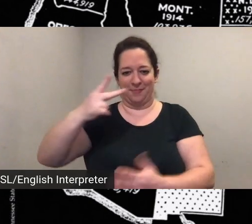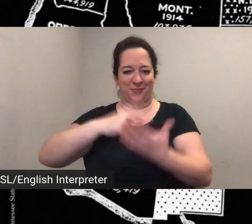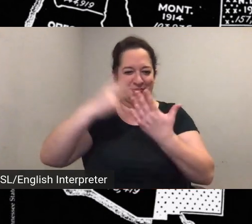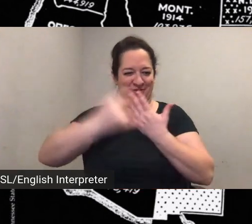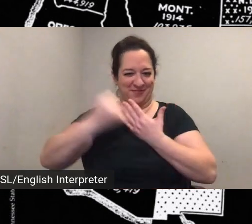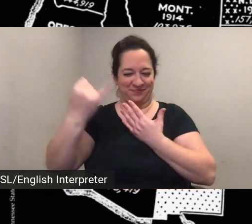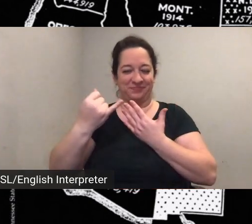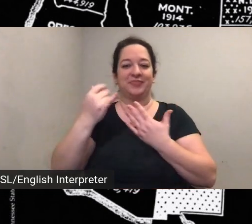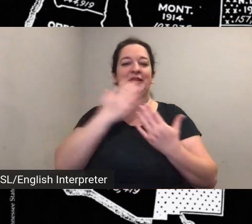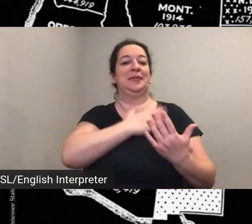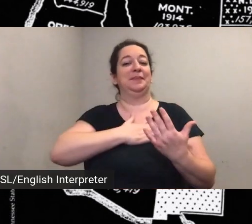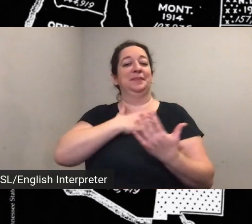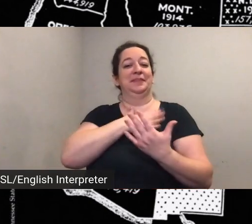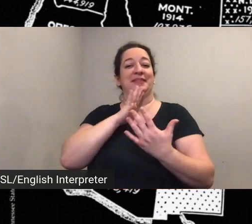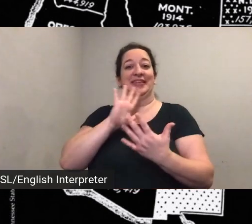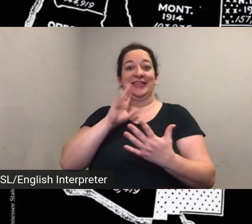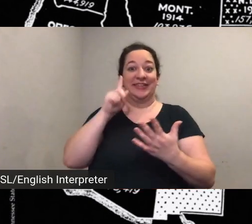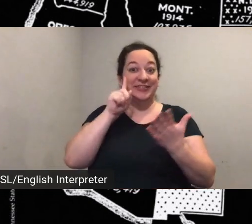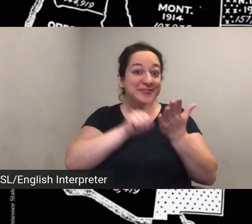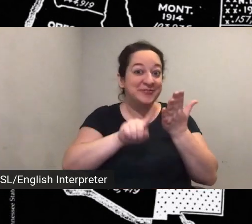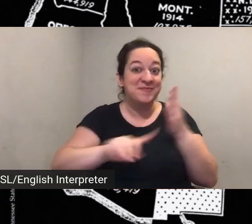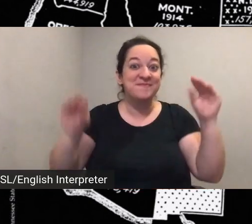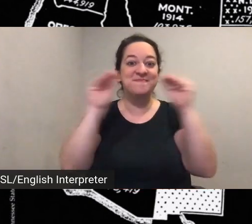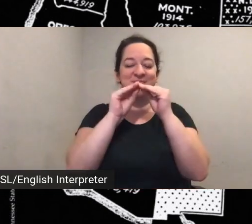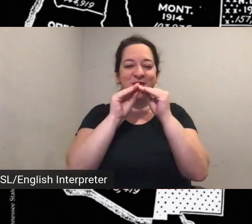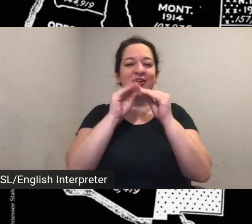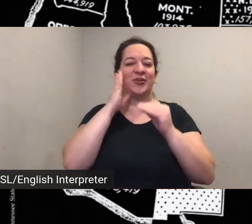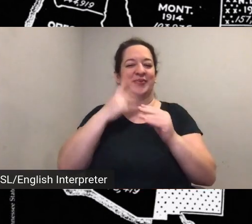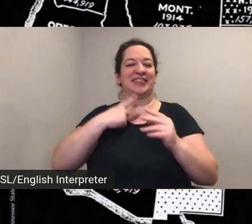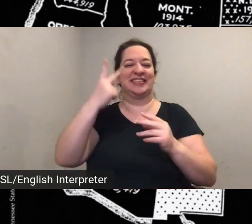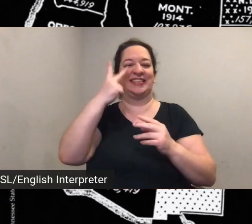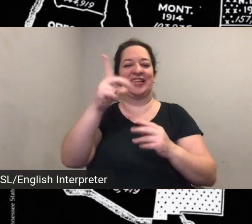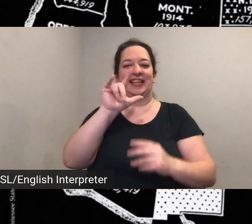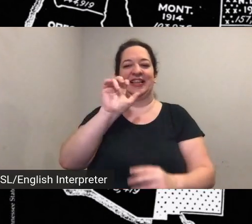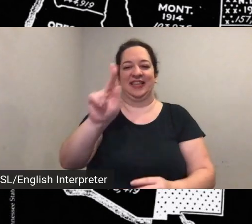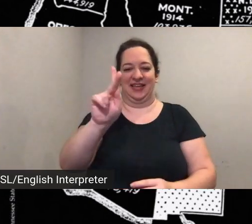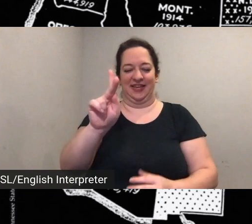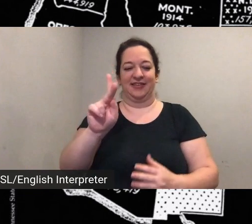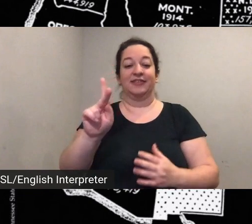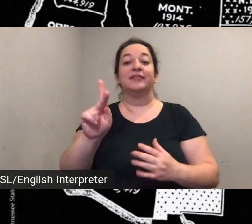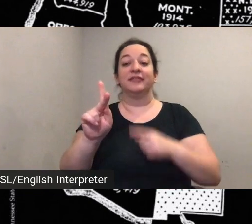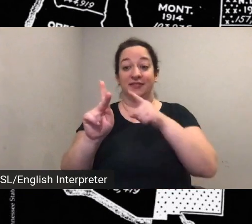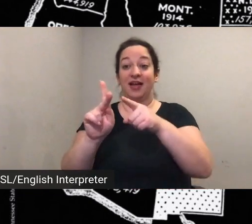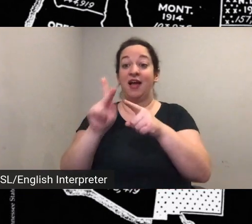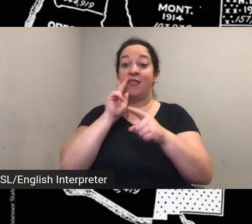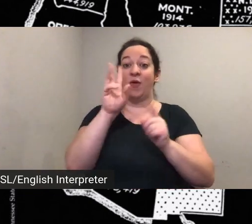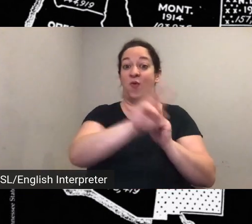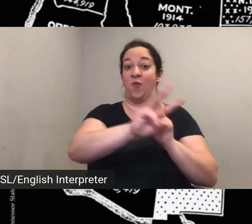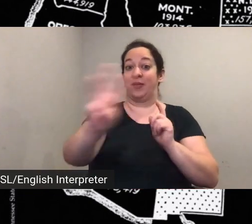at the link that you'll find in the chat area on the webpage where you're watching this and you can write all your questions and